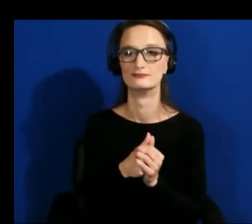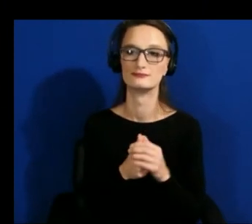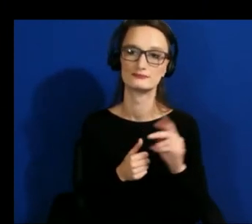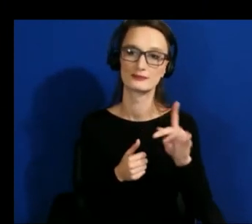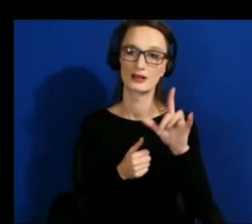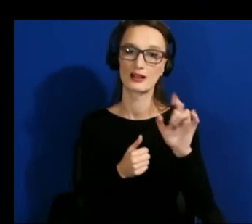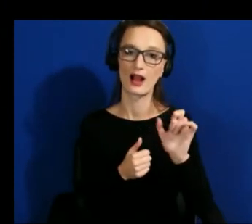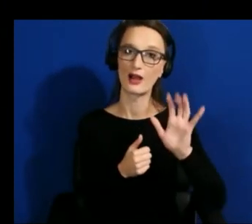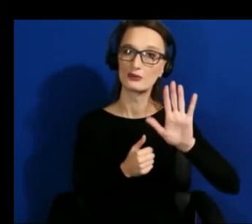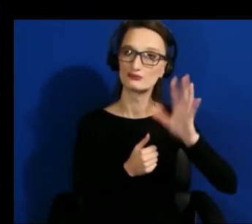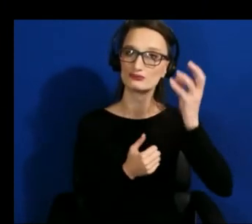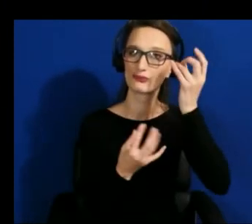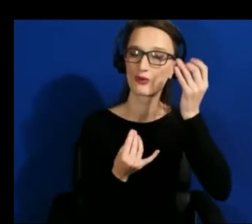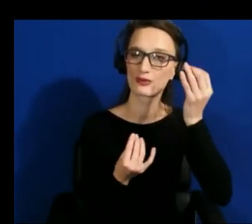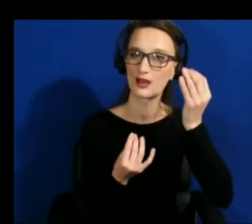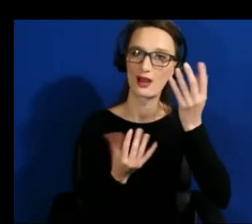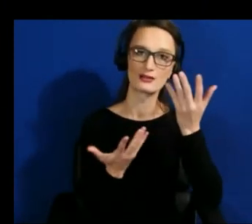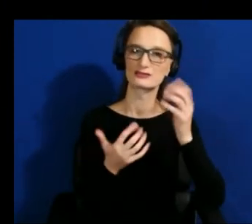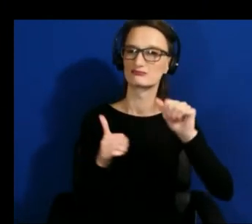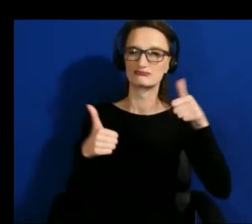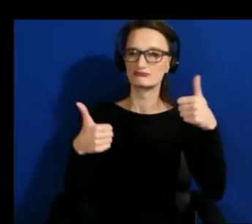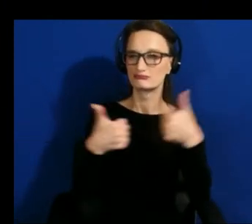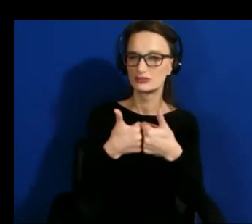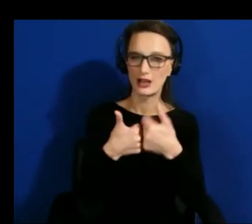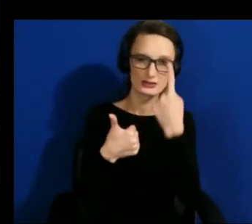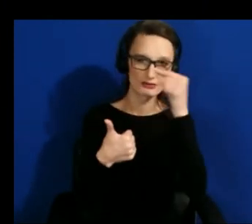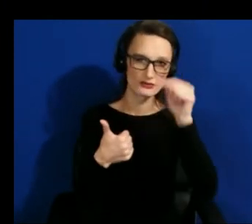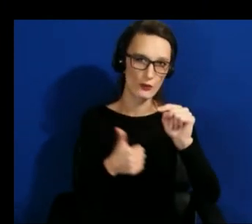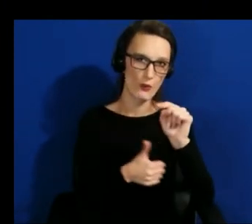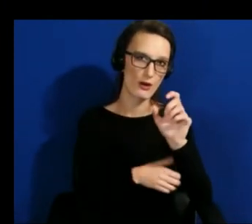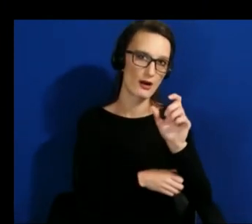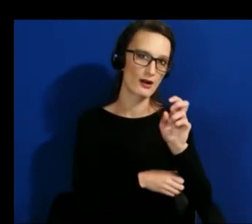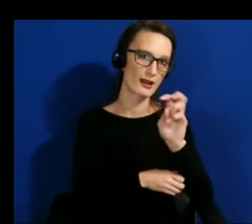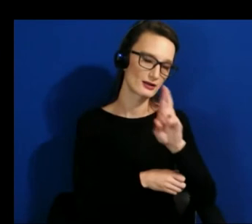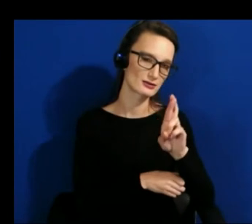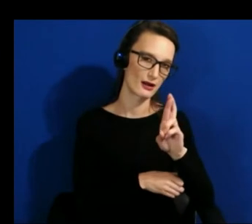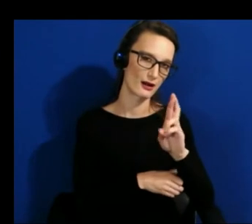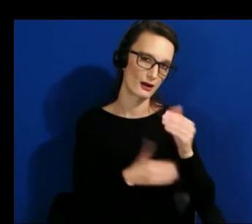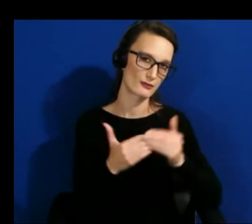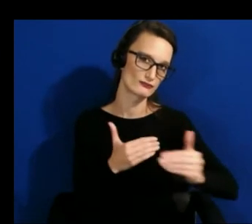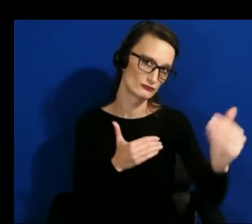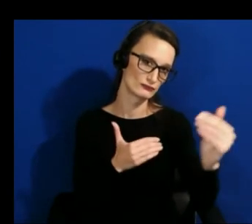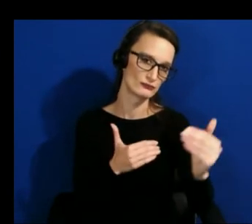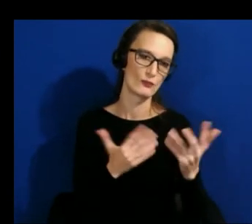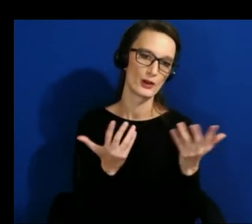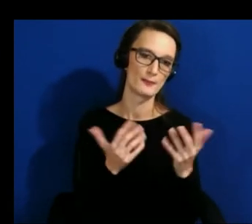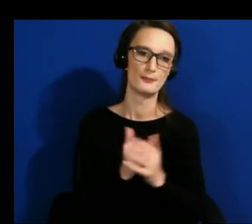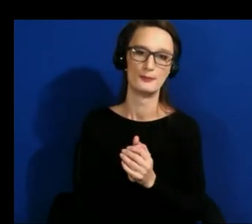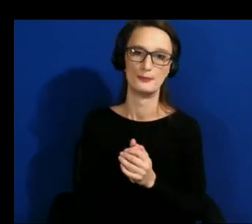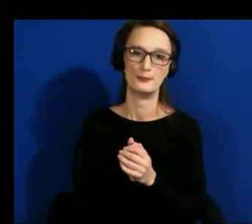are some of the pressing challenges for the field of xr accessibility moving forward absolutely yeah